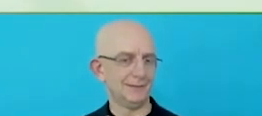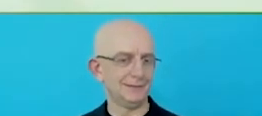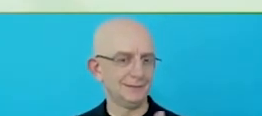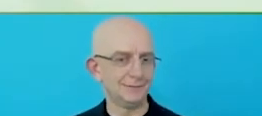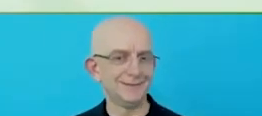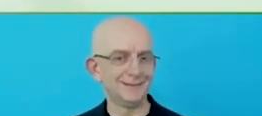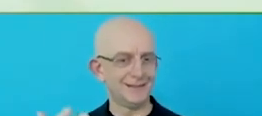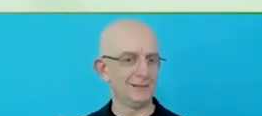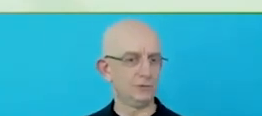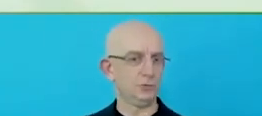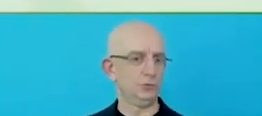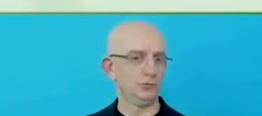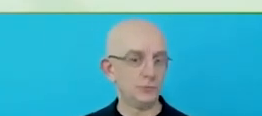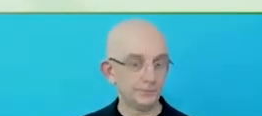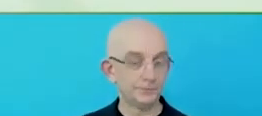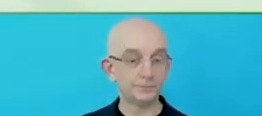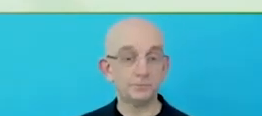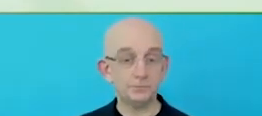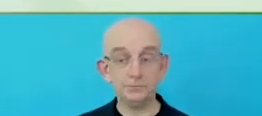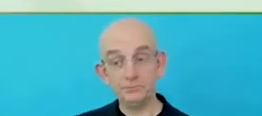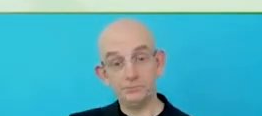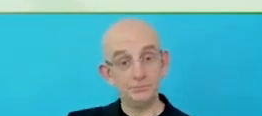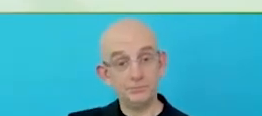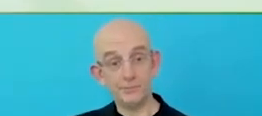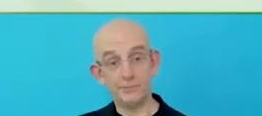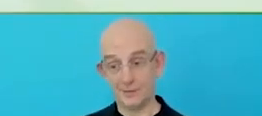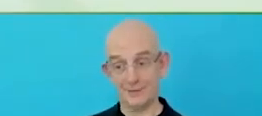Whether as a customer, as an employee, franchise or supply partner.